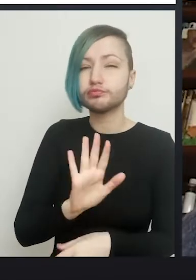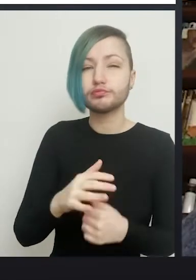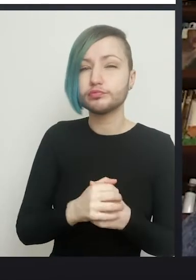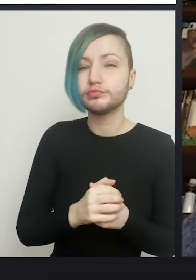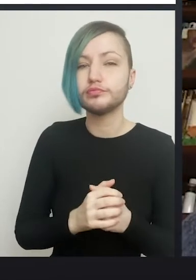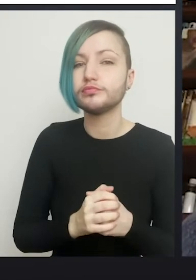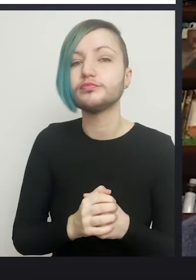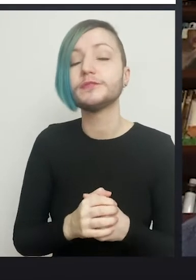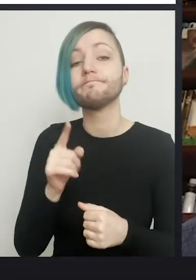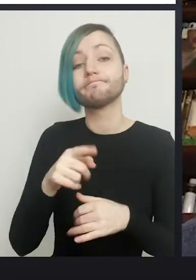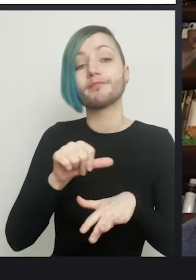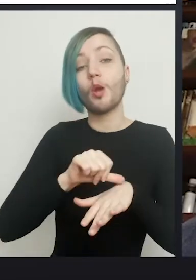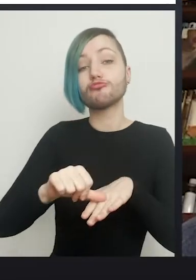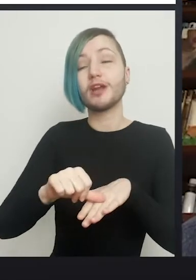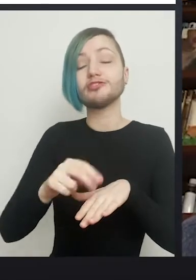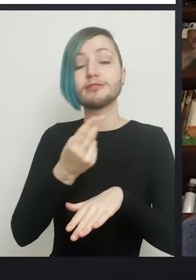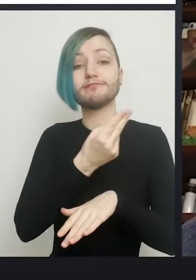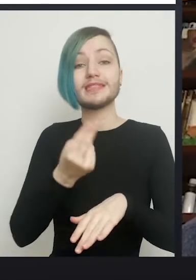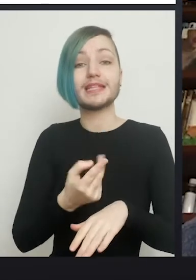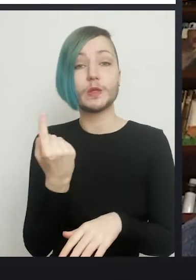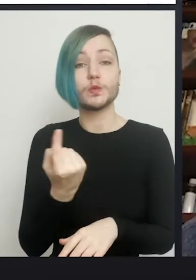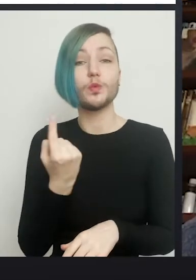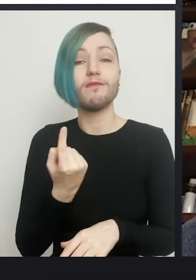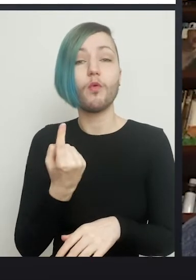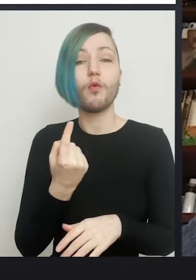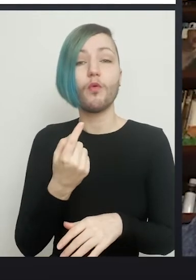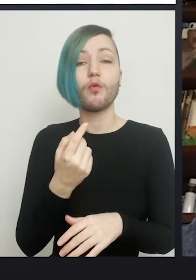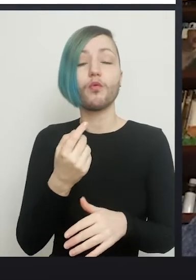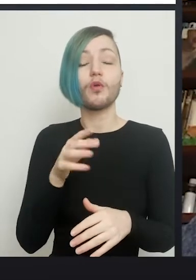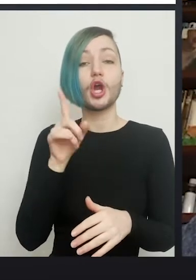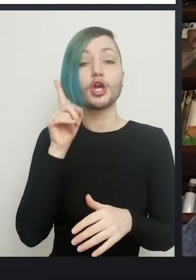originally devised for the very rare girls who are born without a vagina.